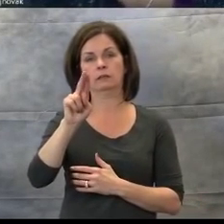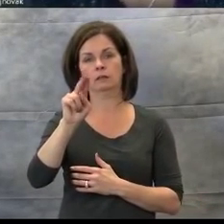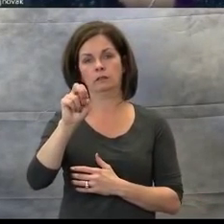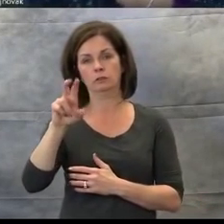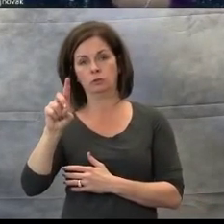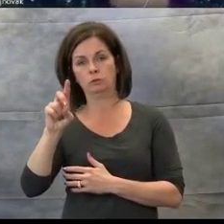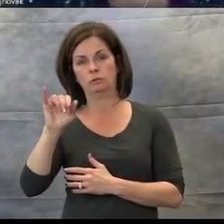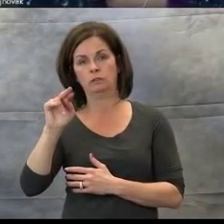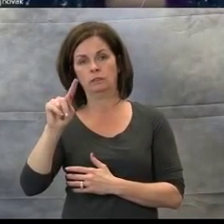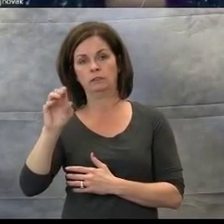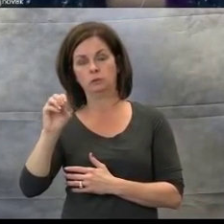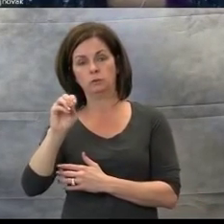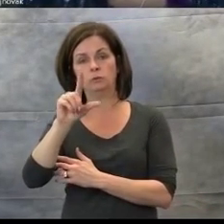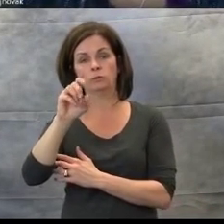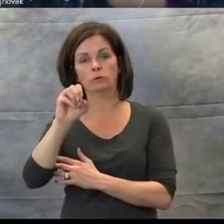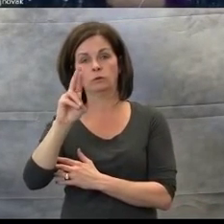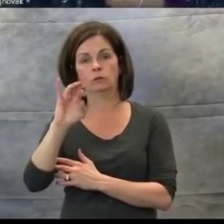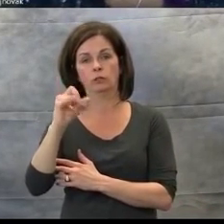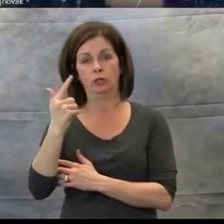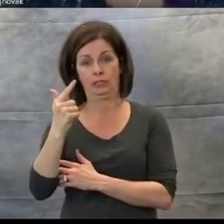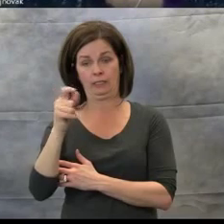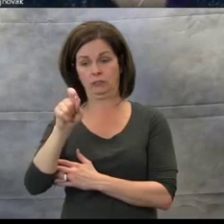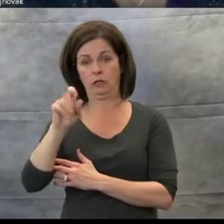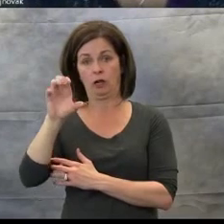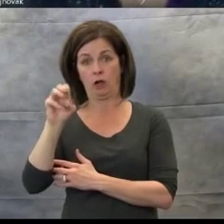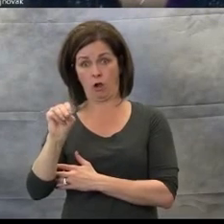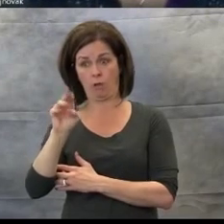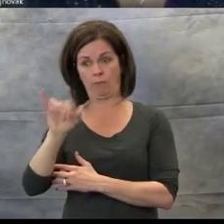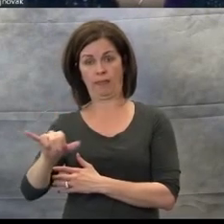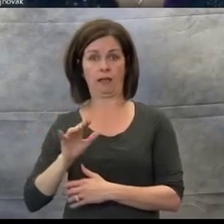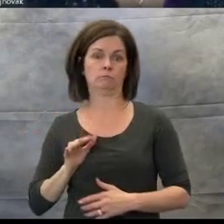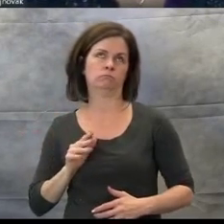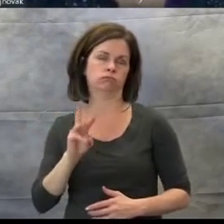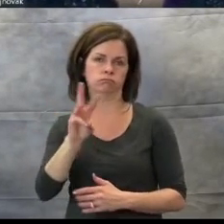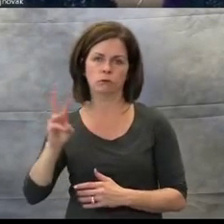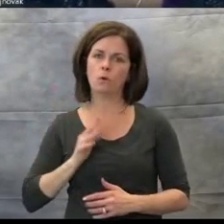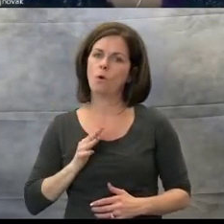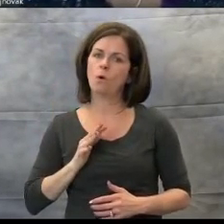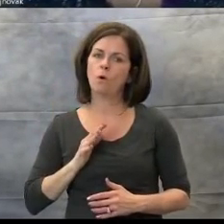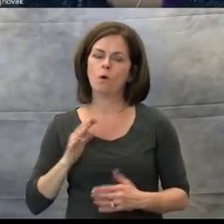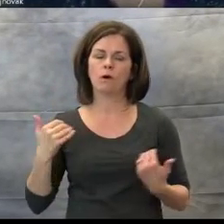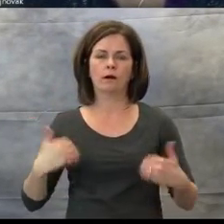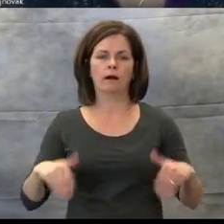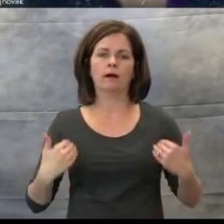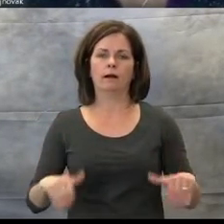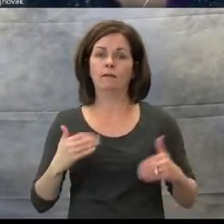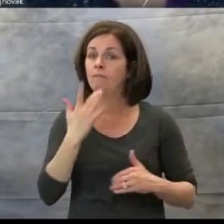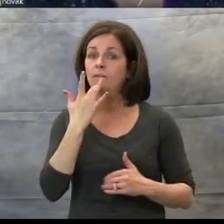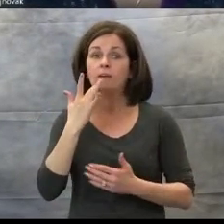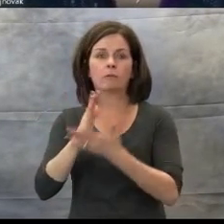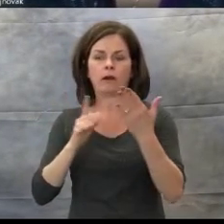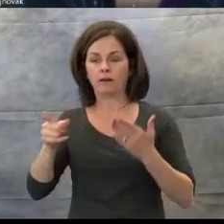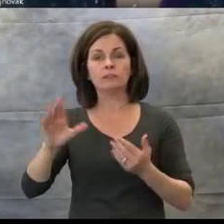My favorite thing about this web site are the songs. They do a wonderful job with instrumentation.